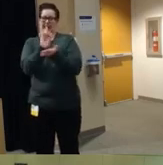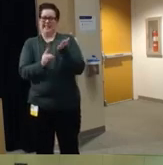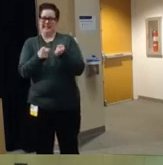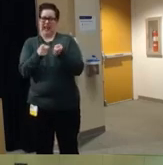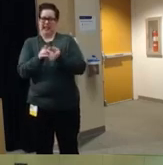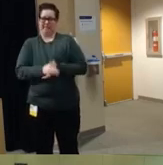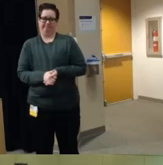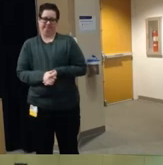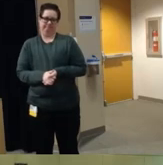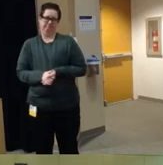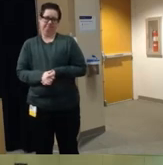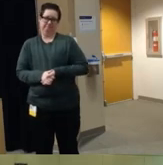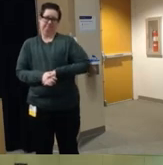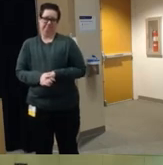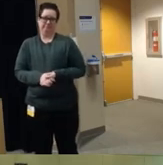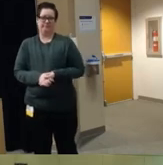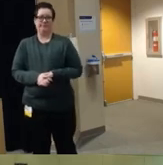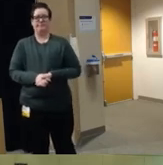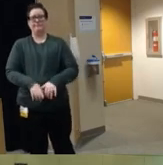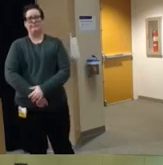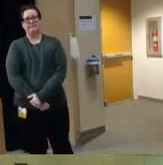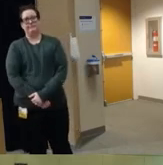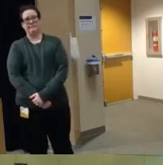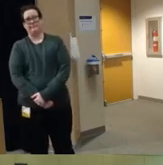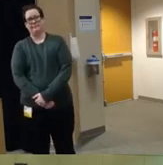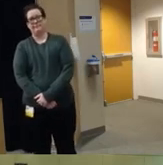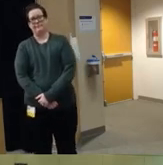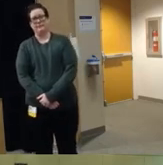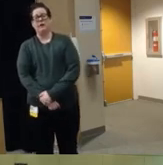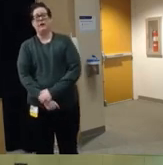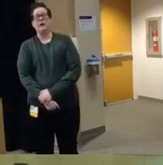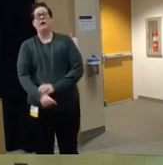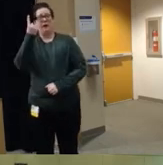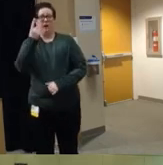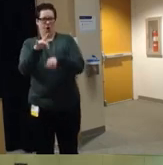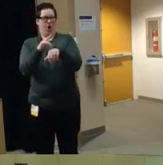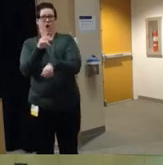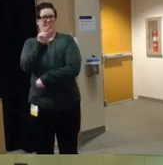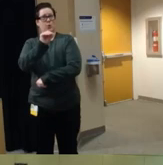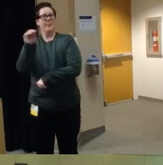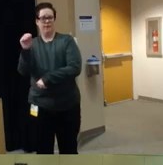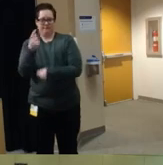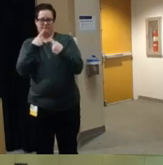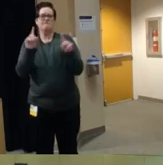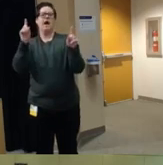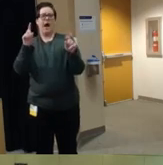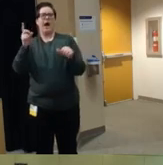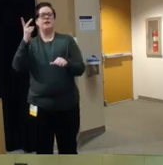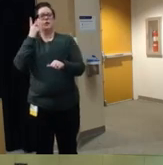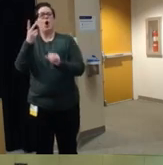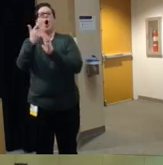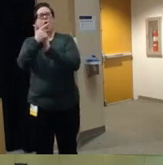there and it wasn't until the early 2000s that we really saw booster seat laws come along um to